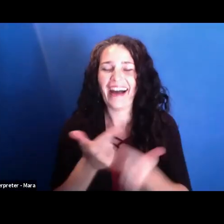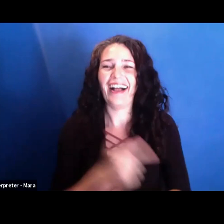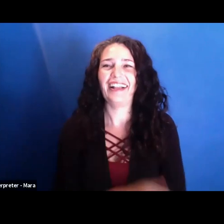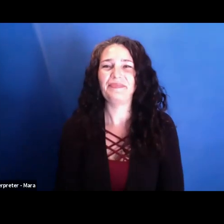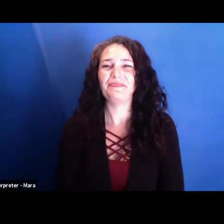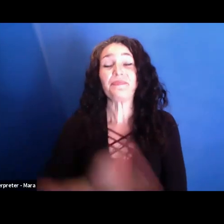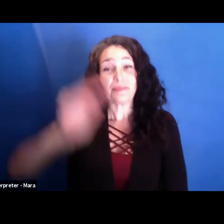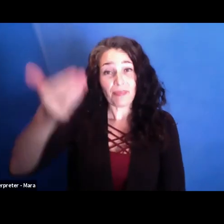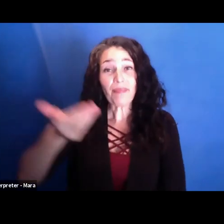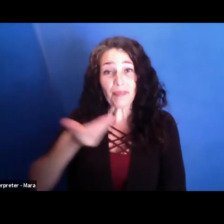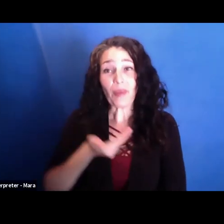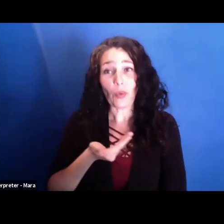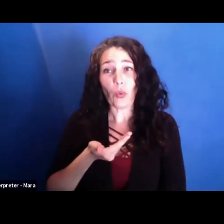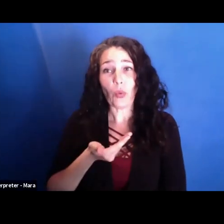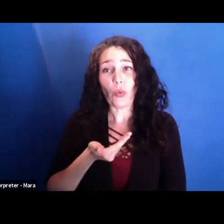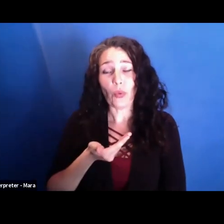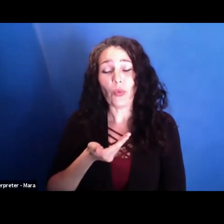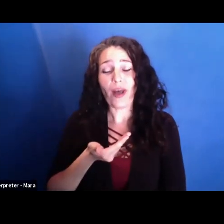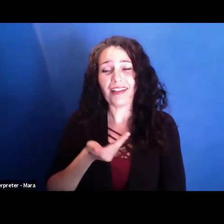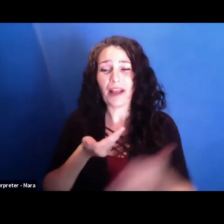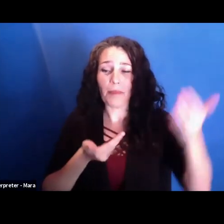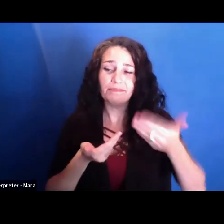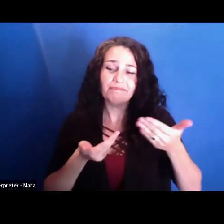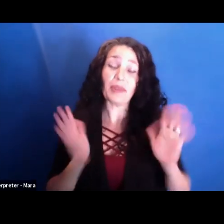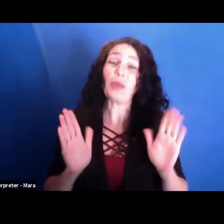Welcome to what is going to be a great conversation